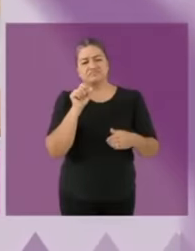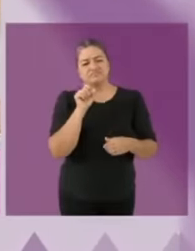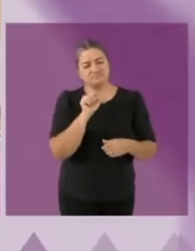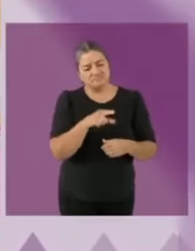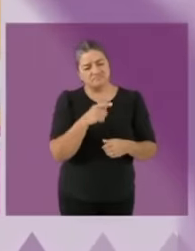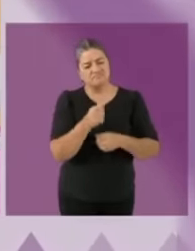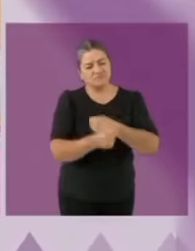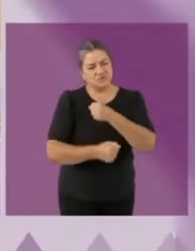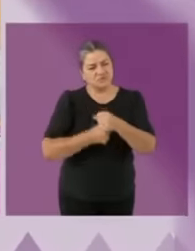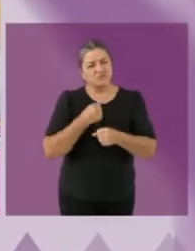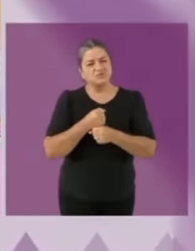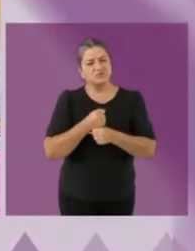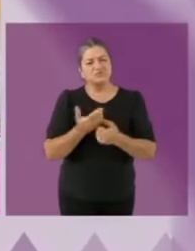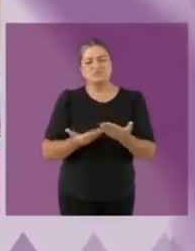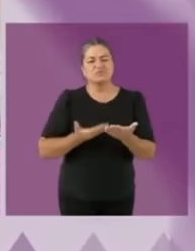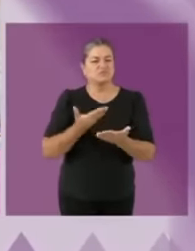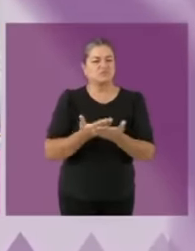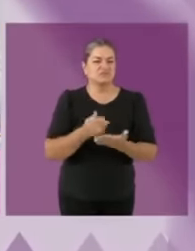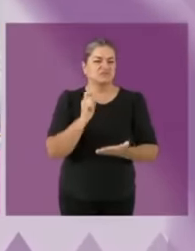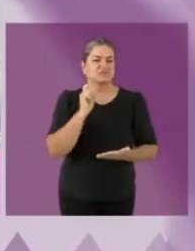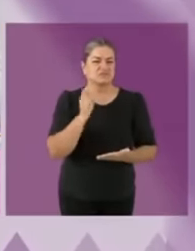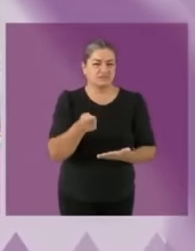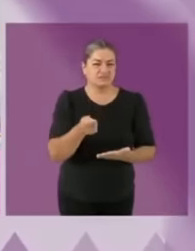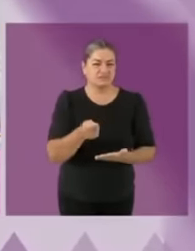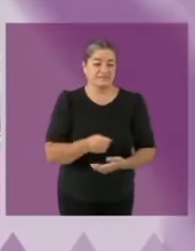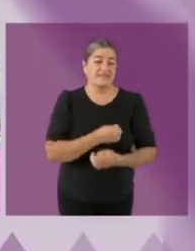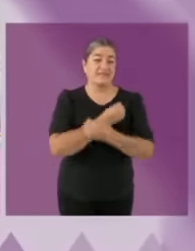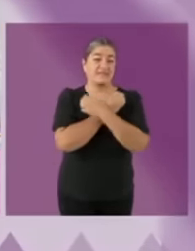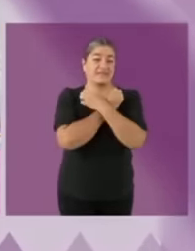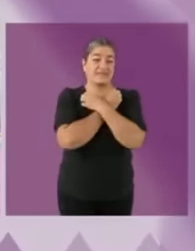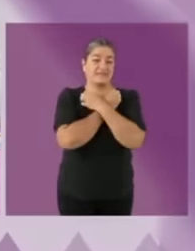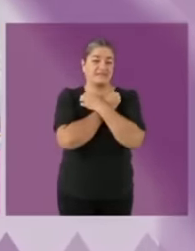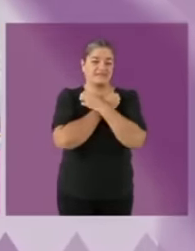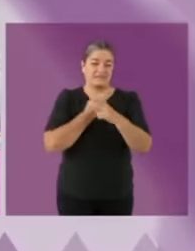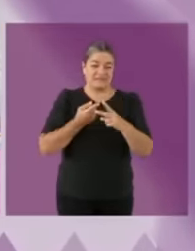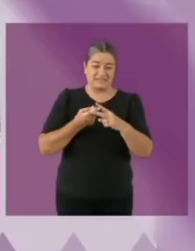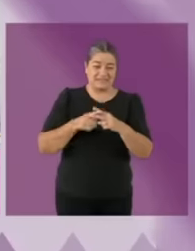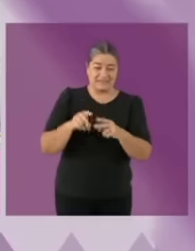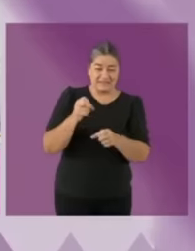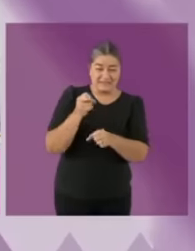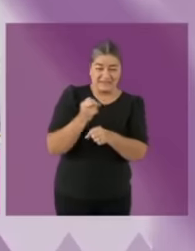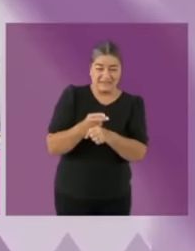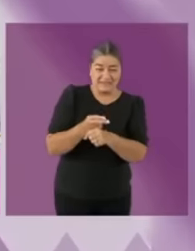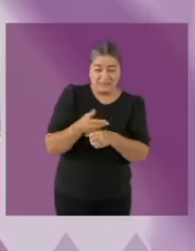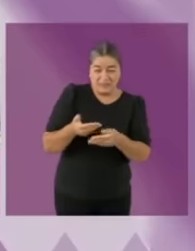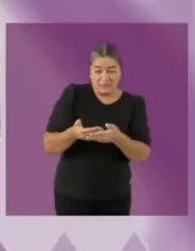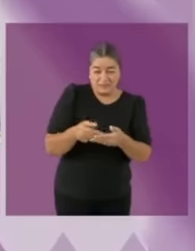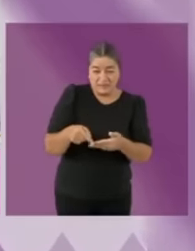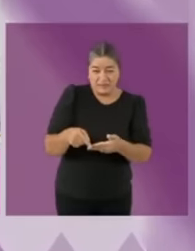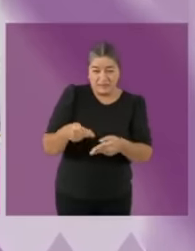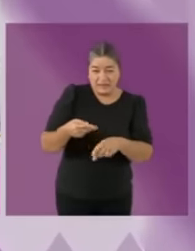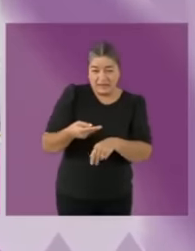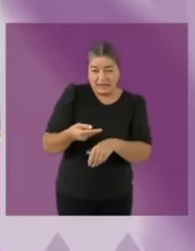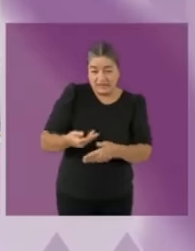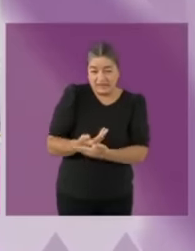the Calderón daycare centers that were quite corrupt two give scholarships to all